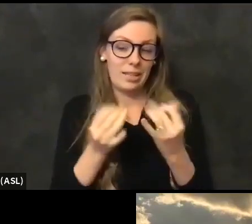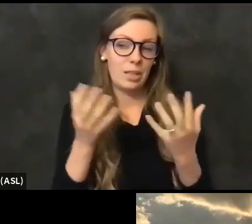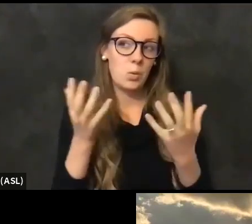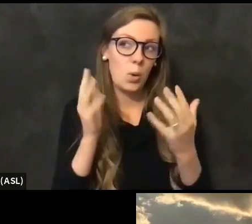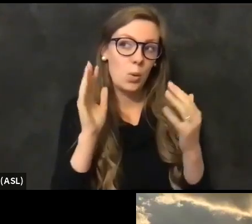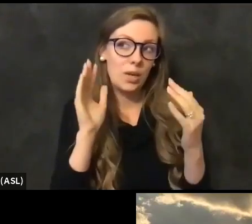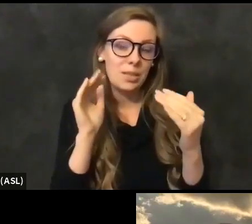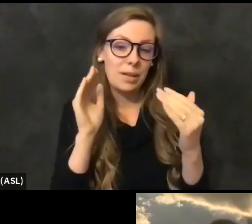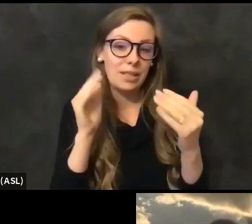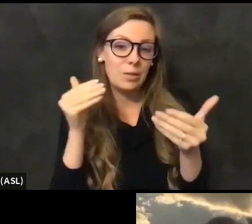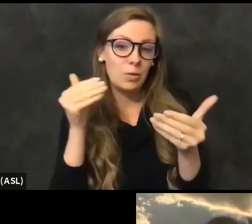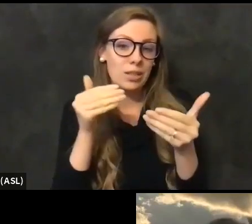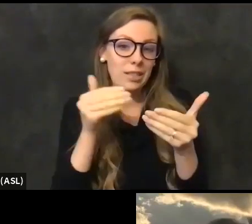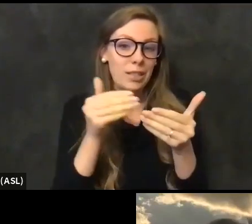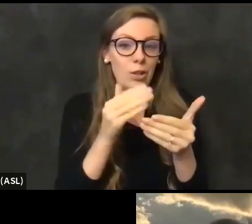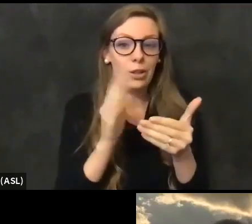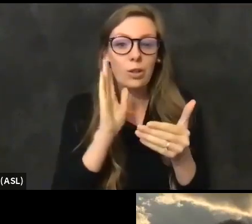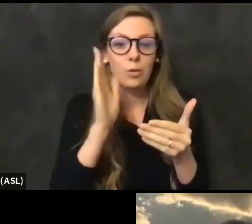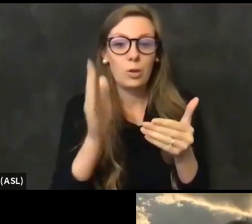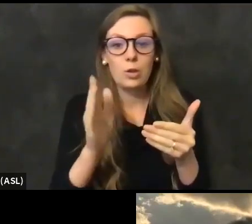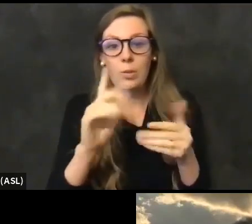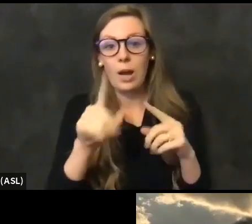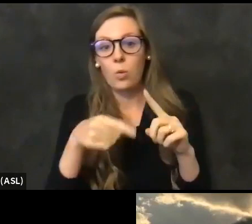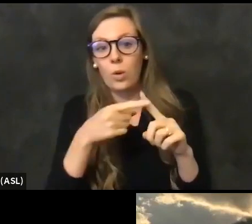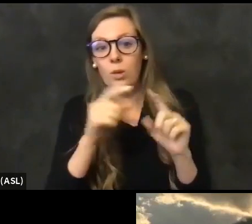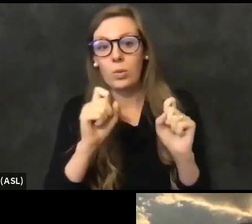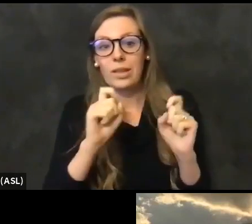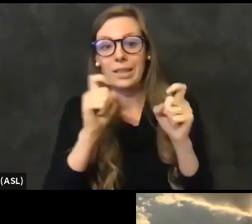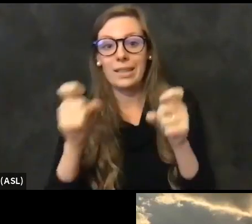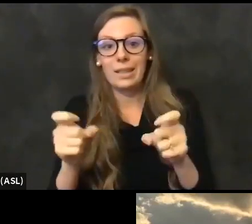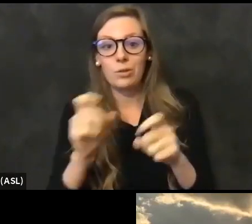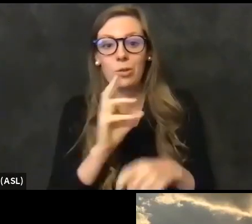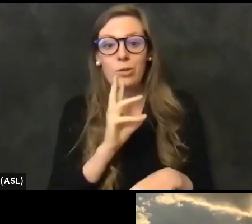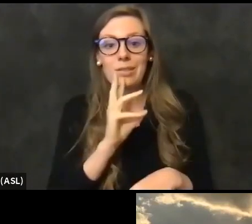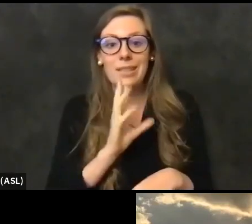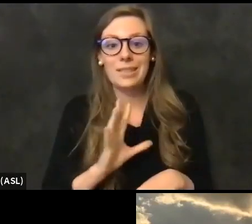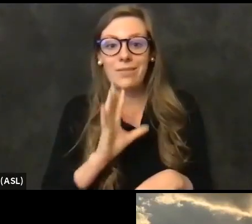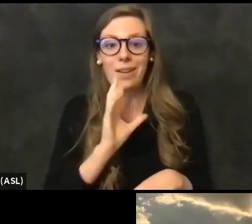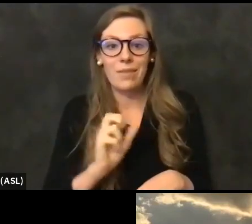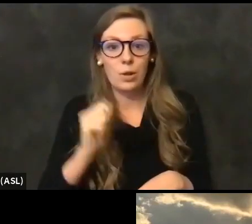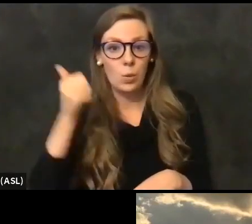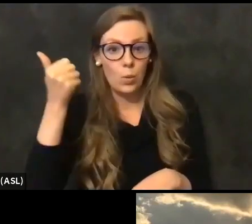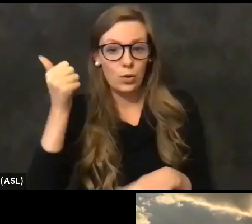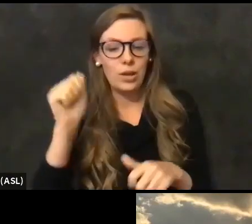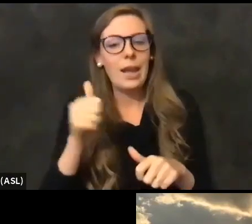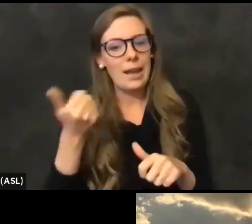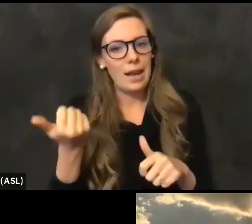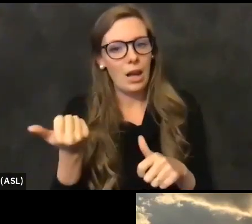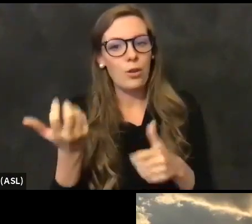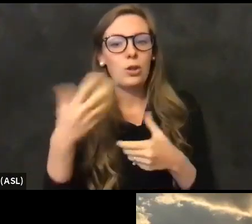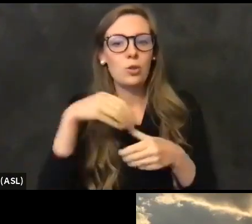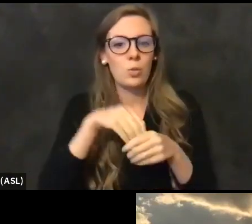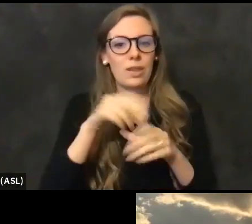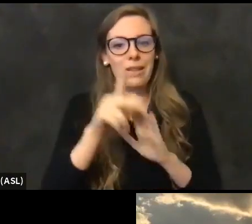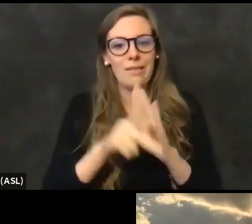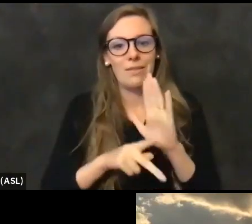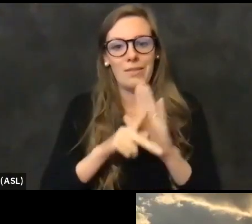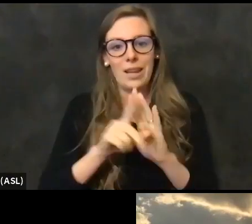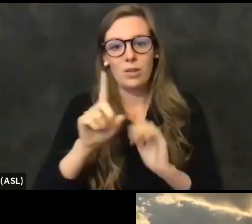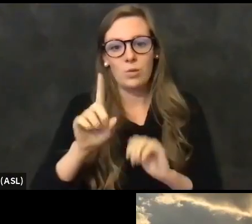terms of how soon we may be getting vaccines to those age 65 and older and others in the sizable phase one B, Tier one group.